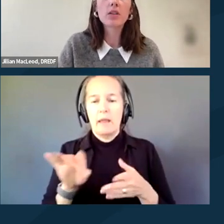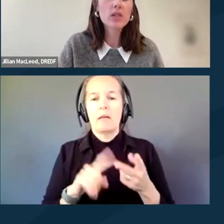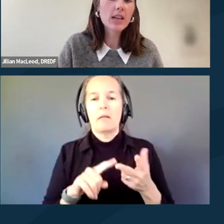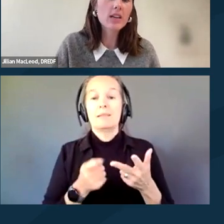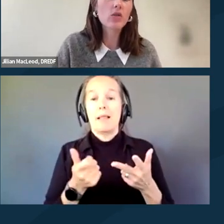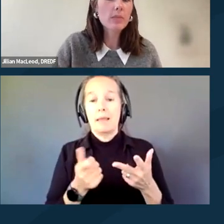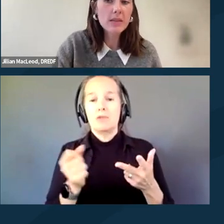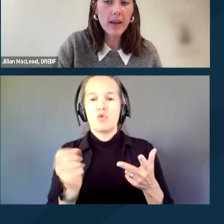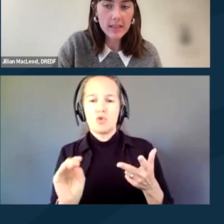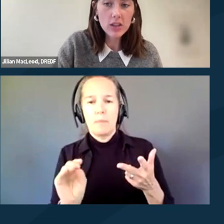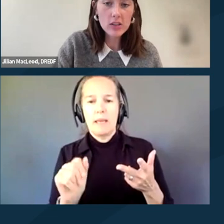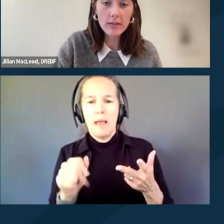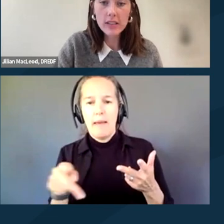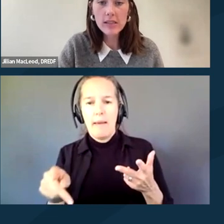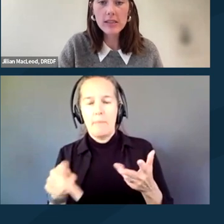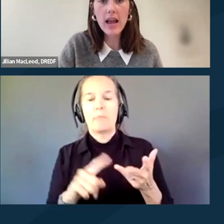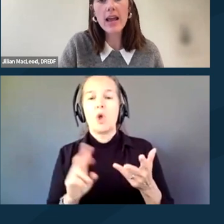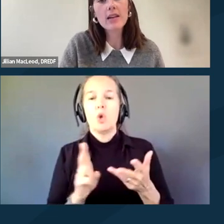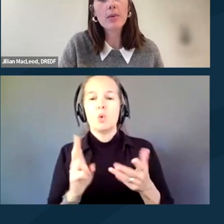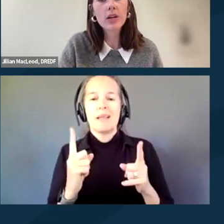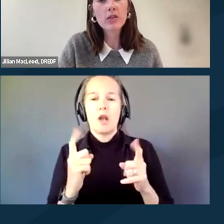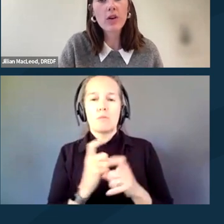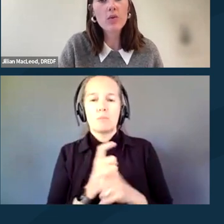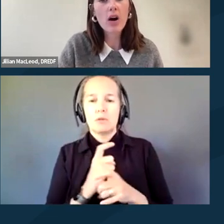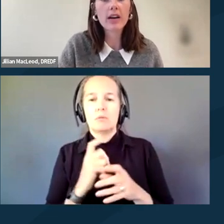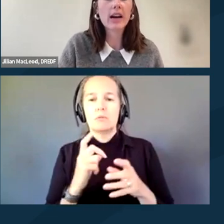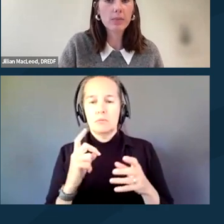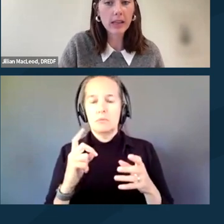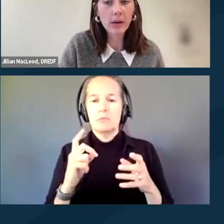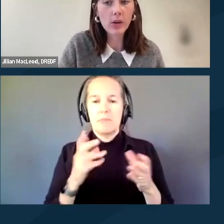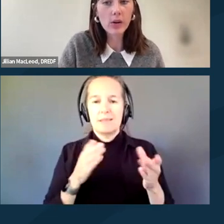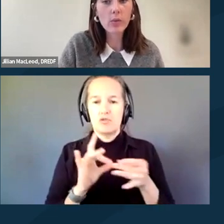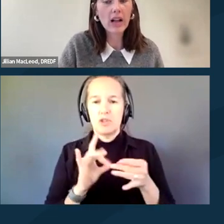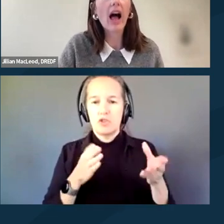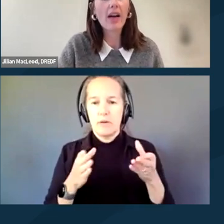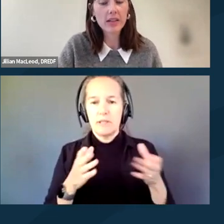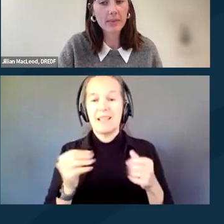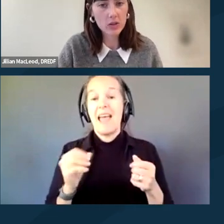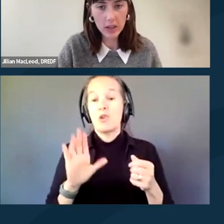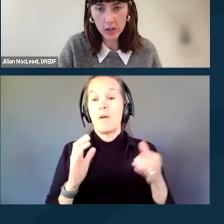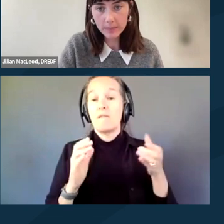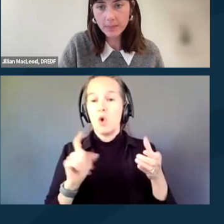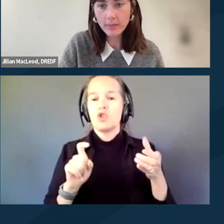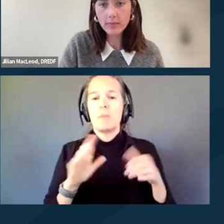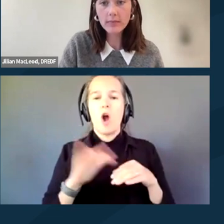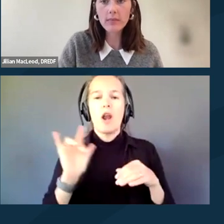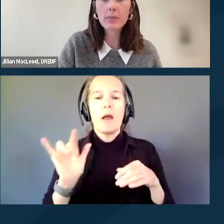using encrypted messaging services and putting your phone on airplane mode while at the demonstration.